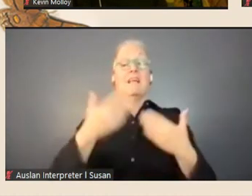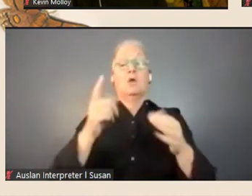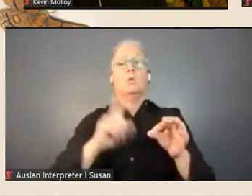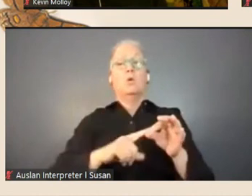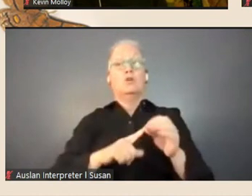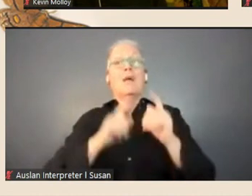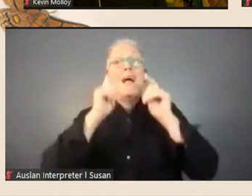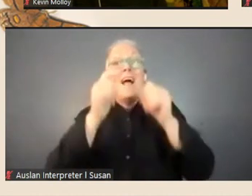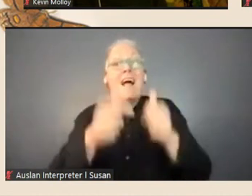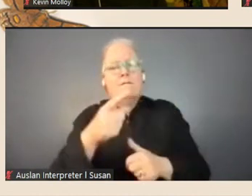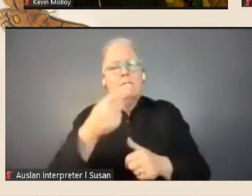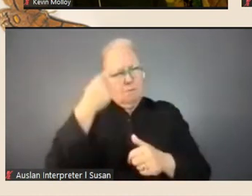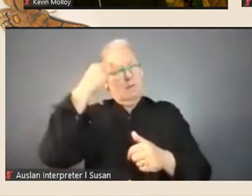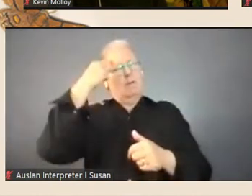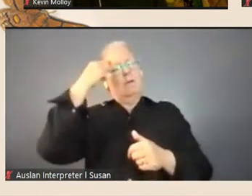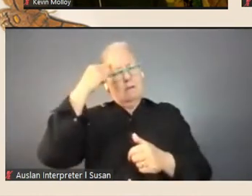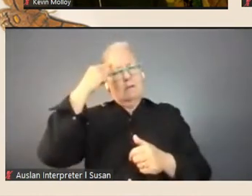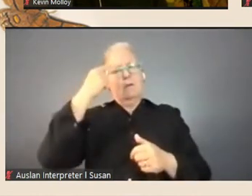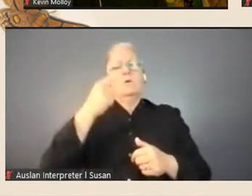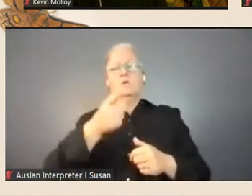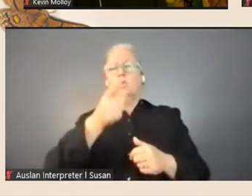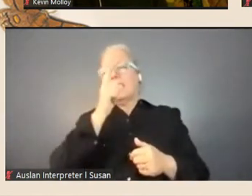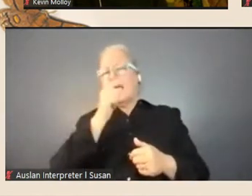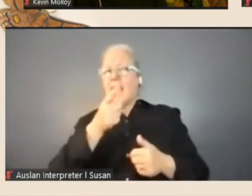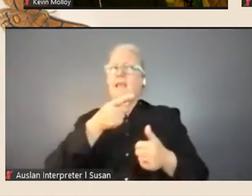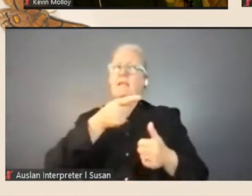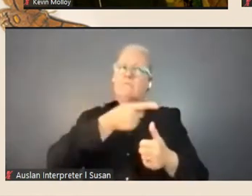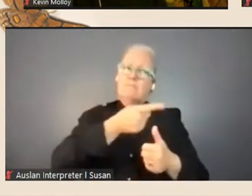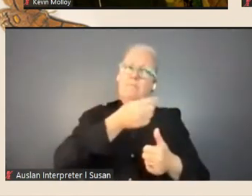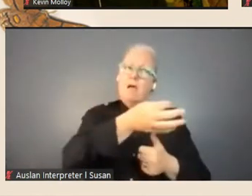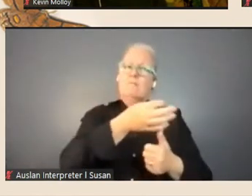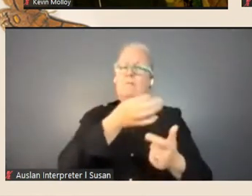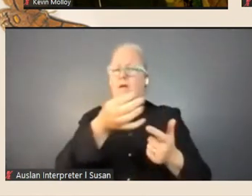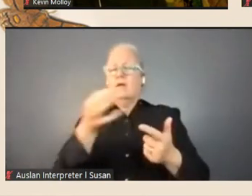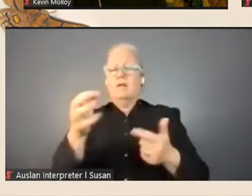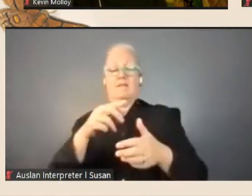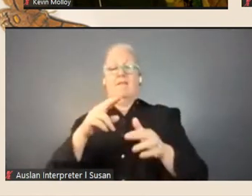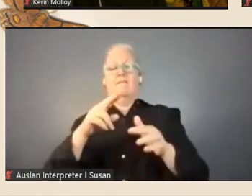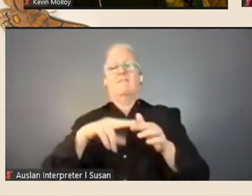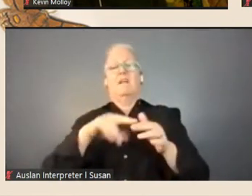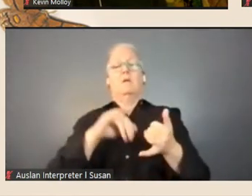we've got quite a few avenues for you to ask those so the fellows@slv.vic.gov.au